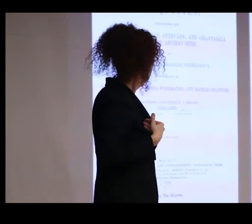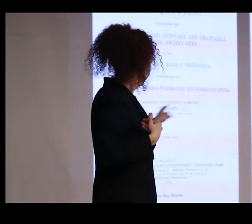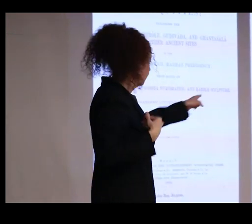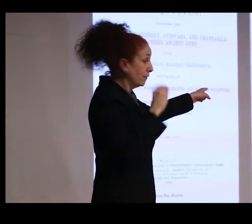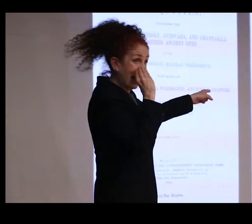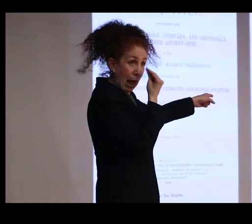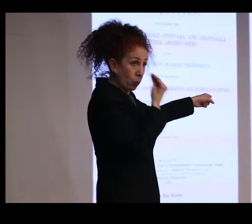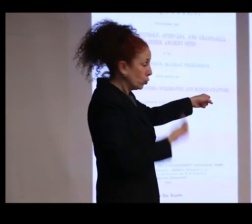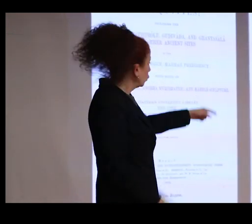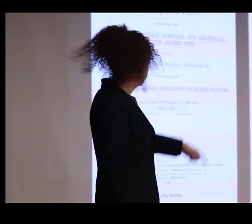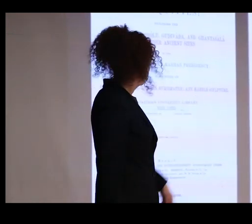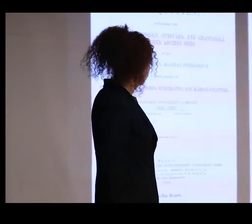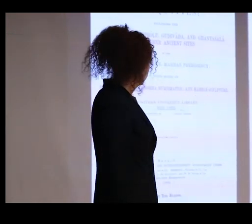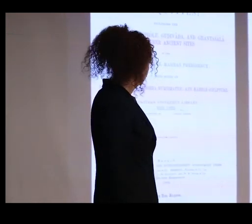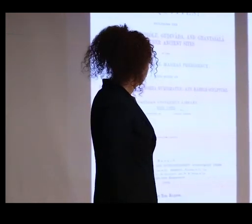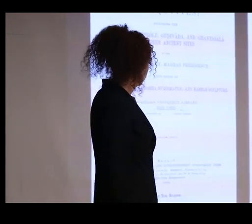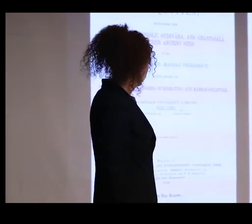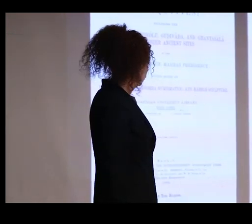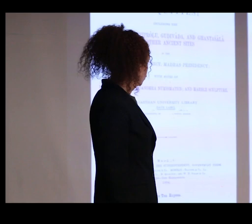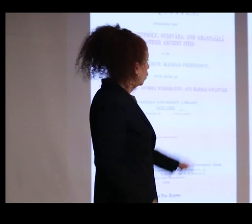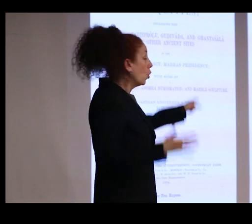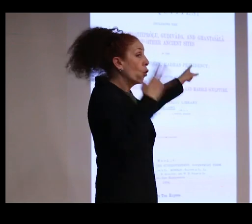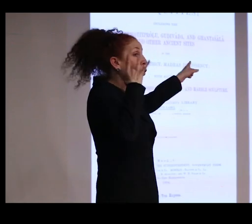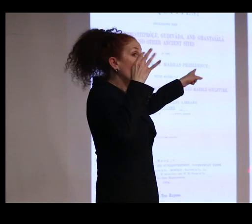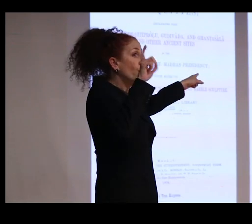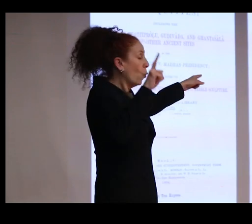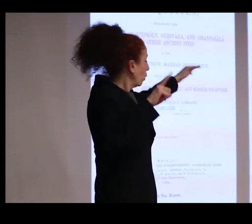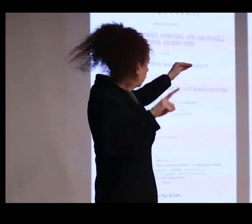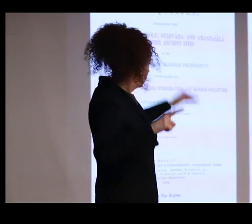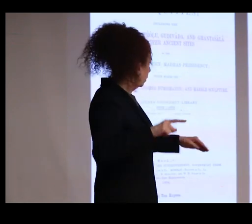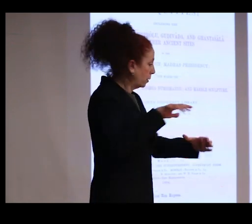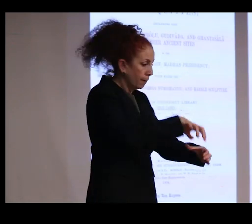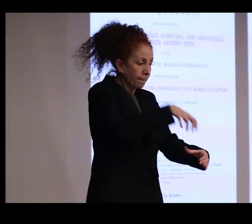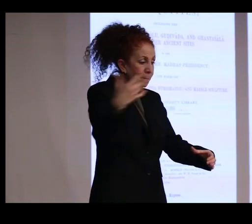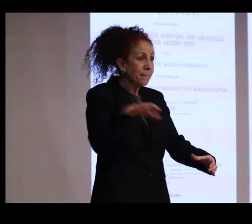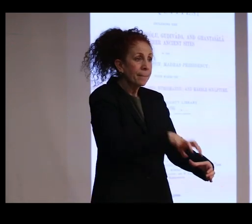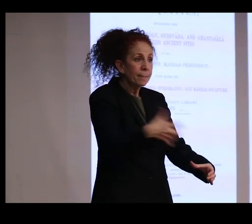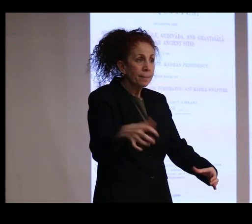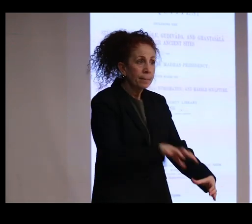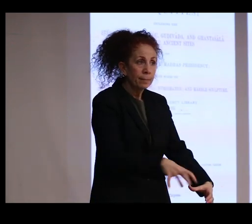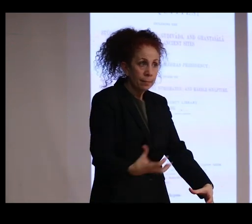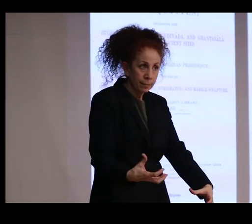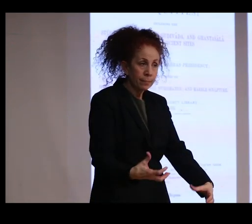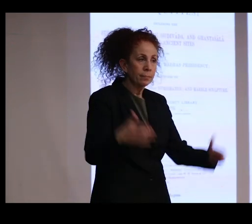These are all gold foil. And these are the caskets, confusingly named.